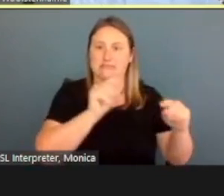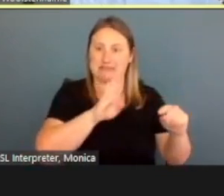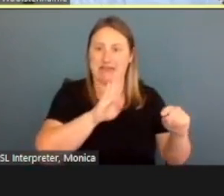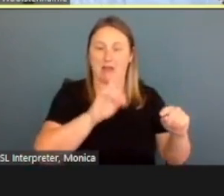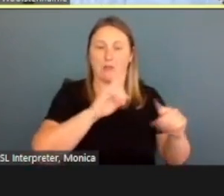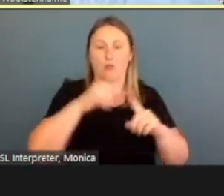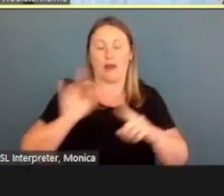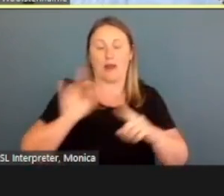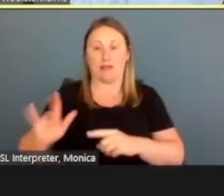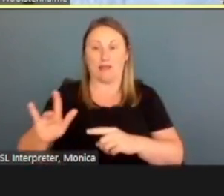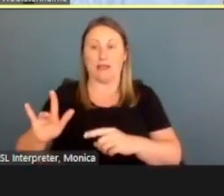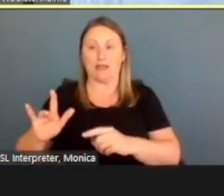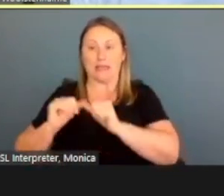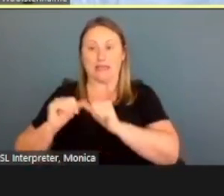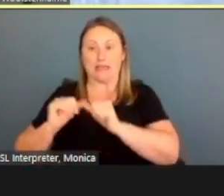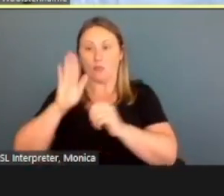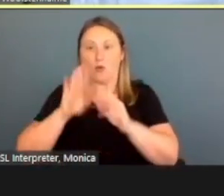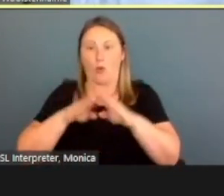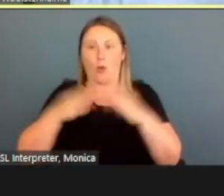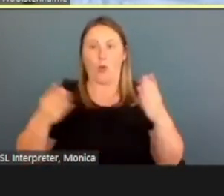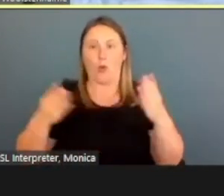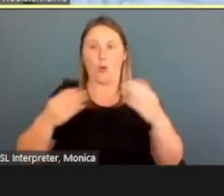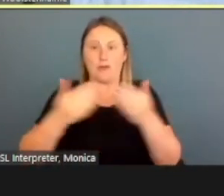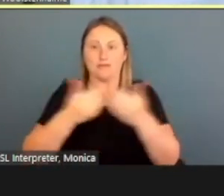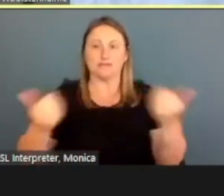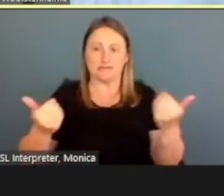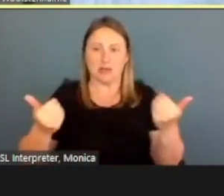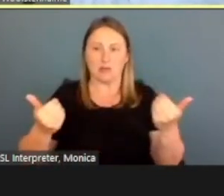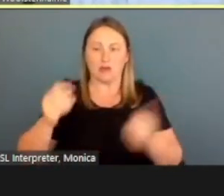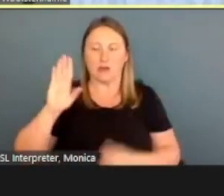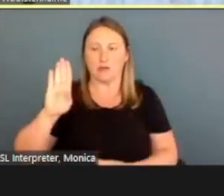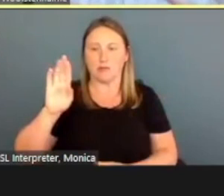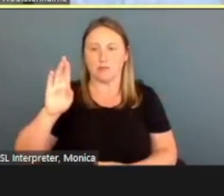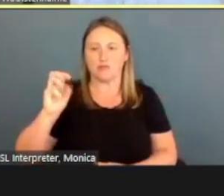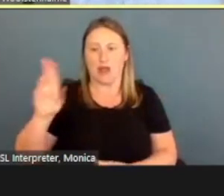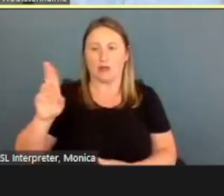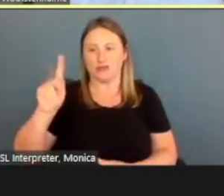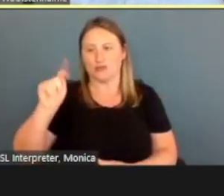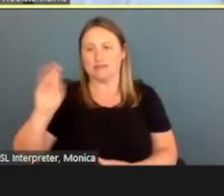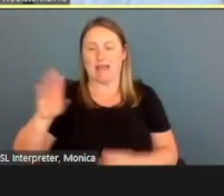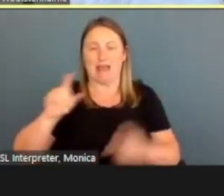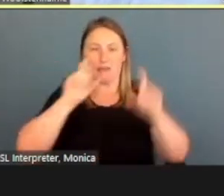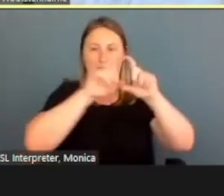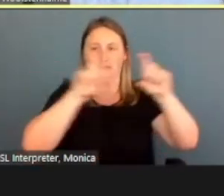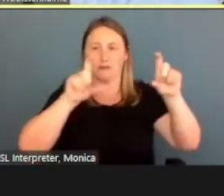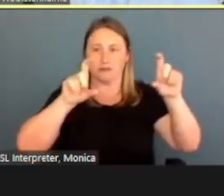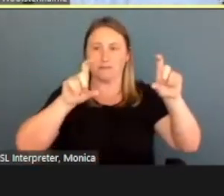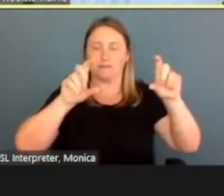it's gonna open up a separate browser tab. That is where that creation will take place.